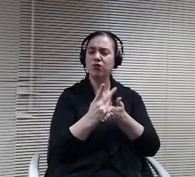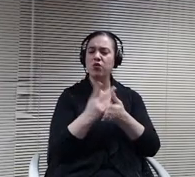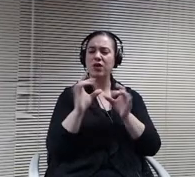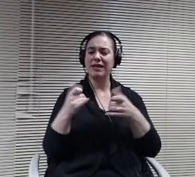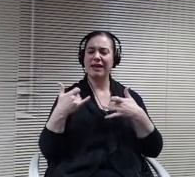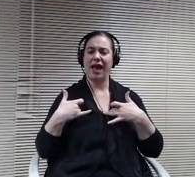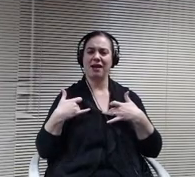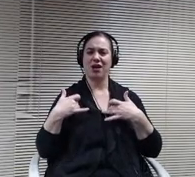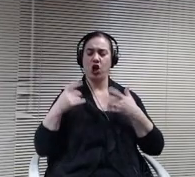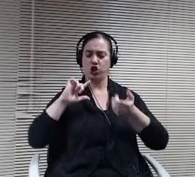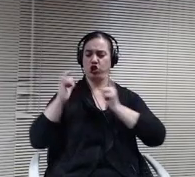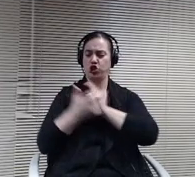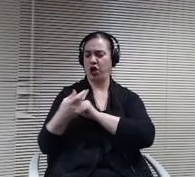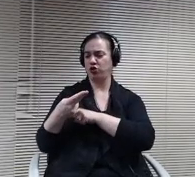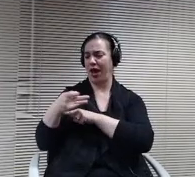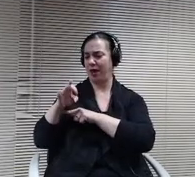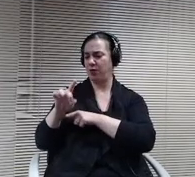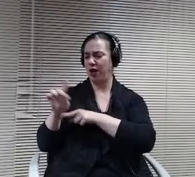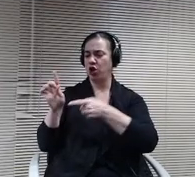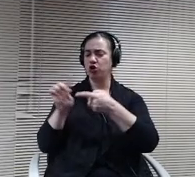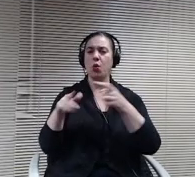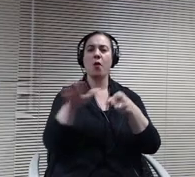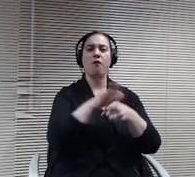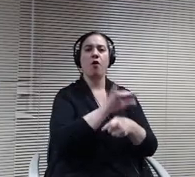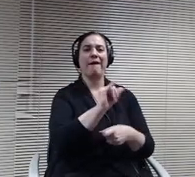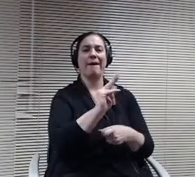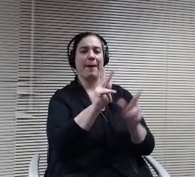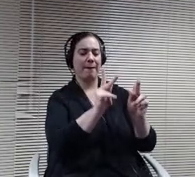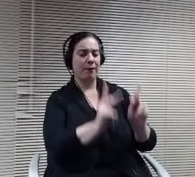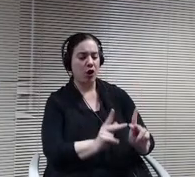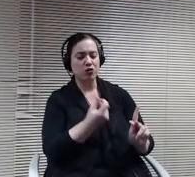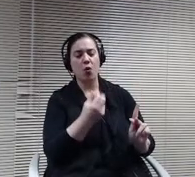Probably the other option would be just the hybrid, so I